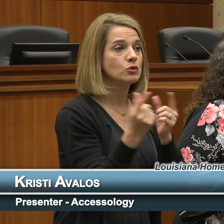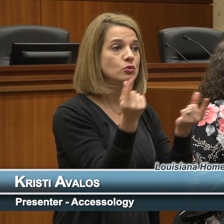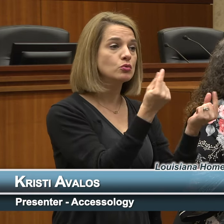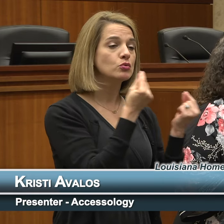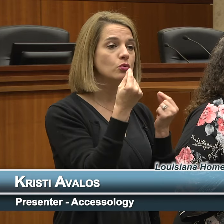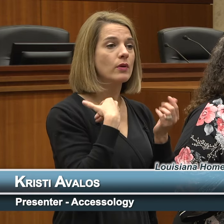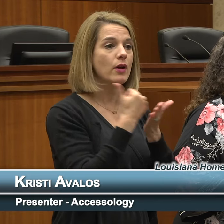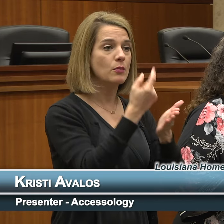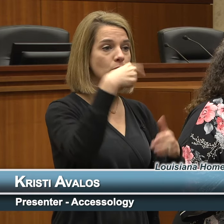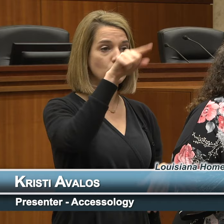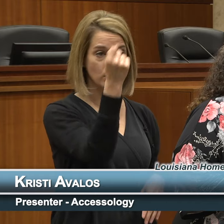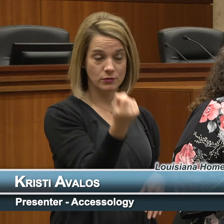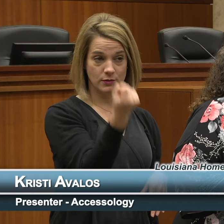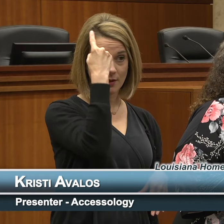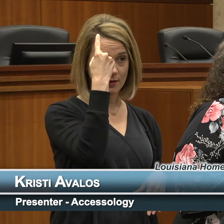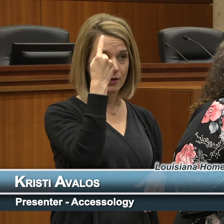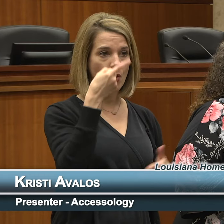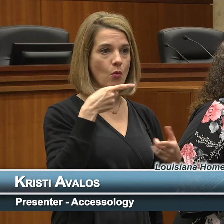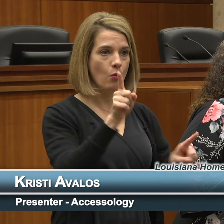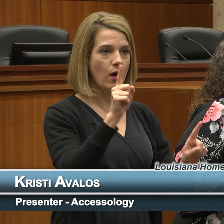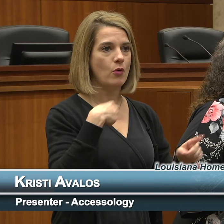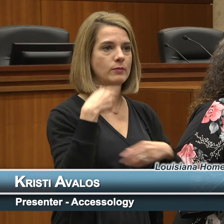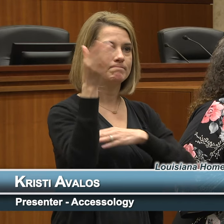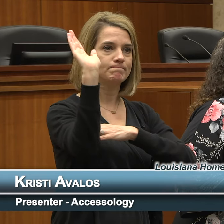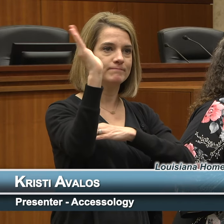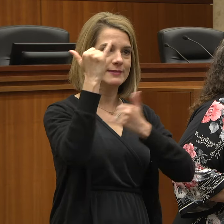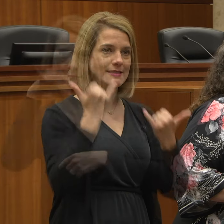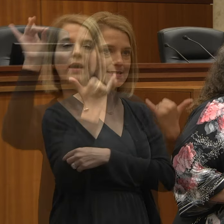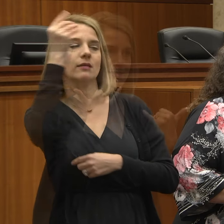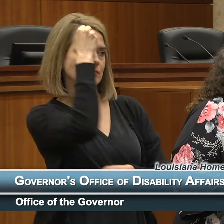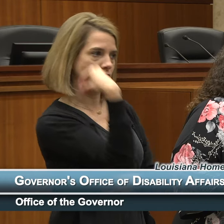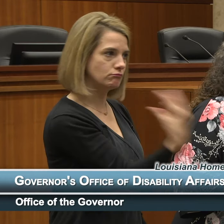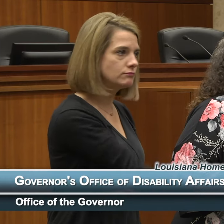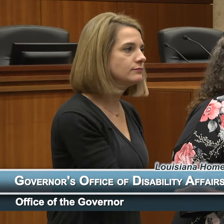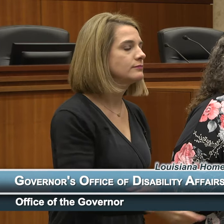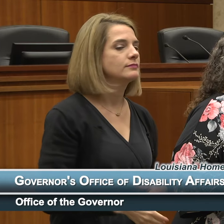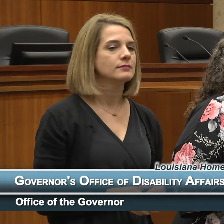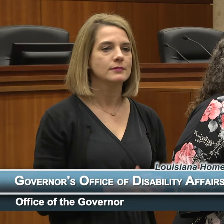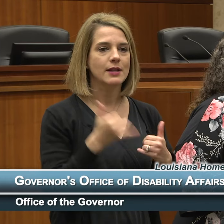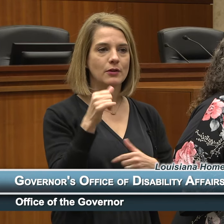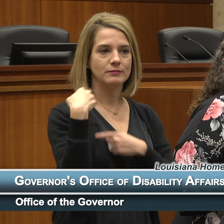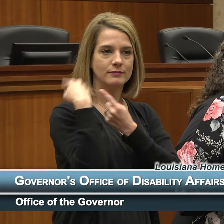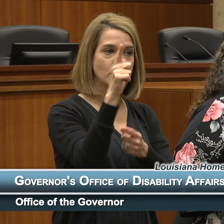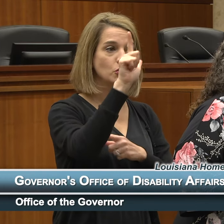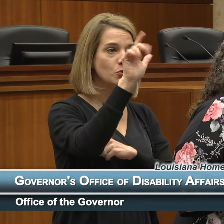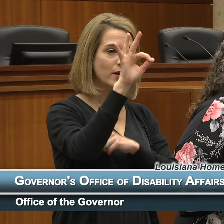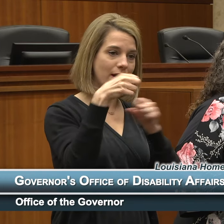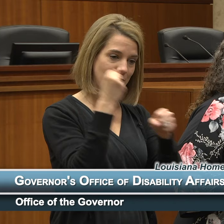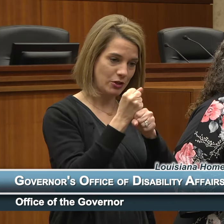understand that as we move through the presentation today, 29 years ago,